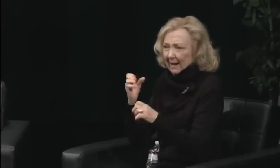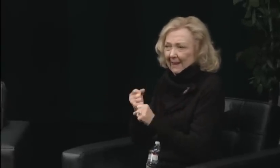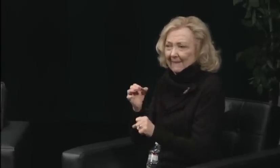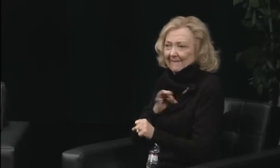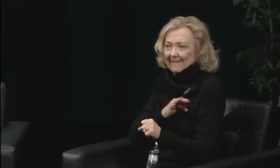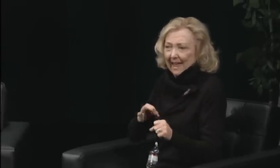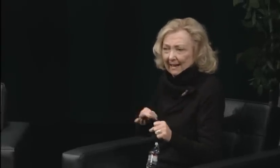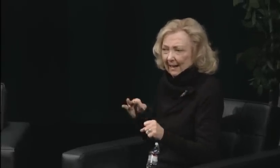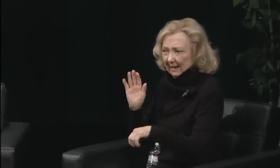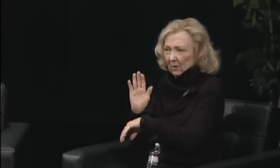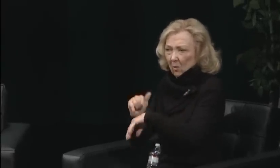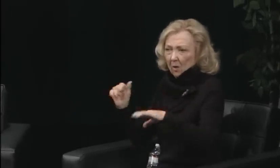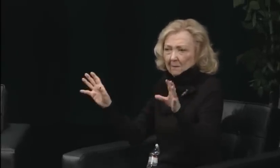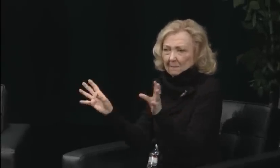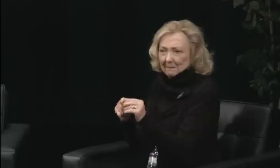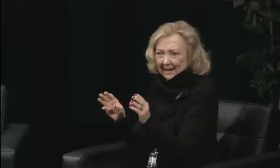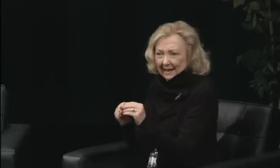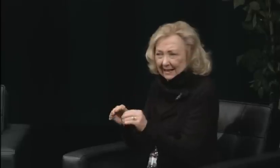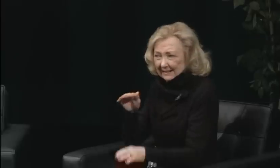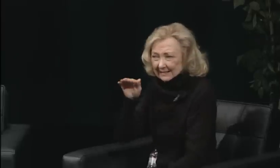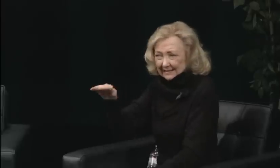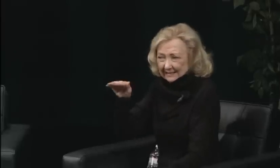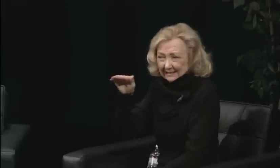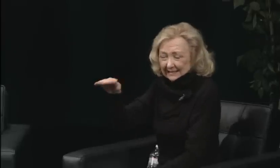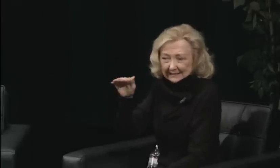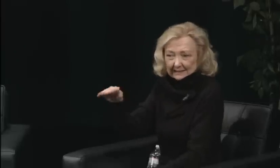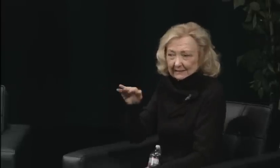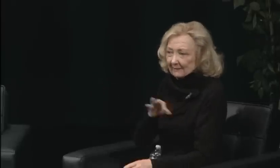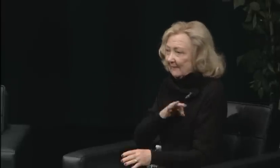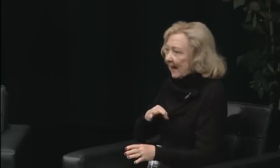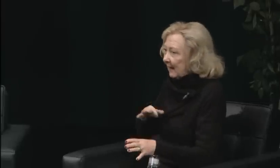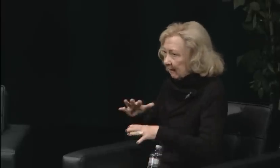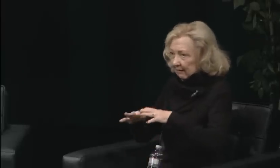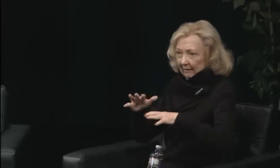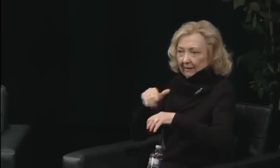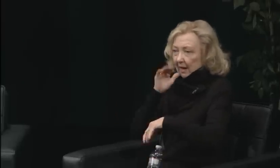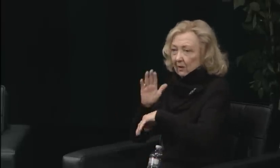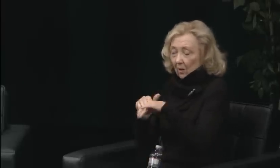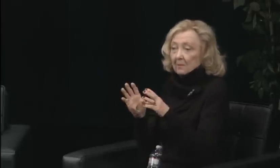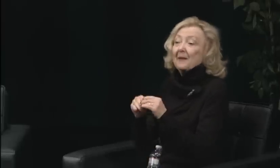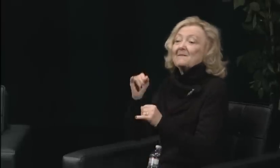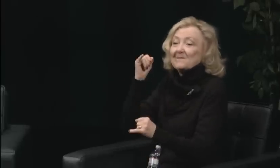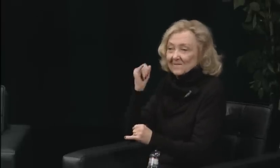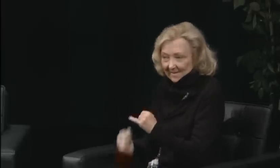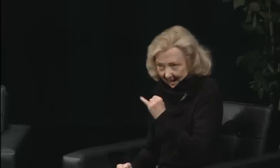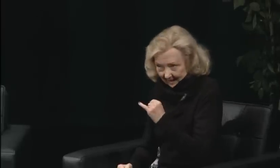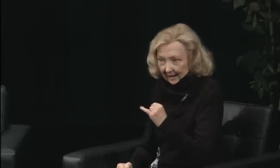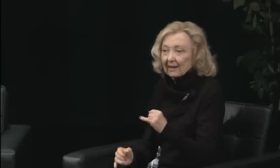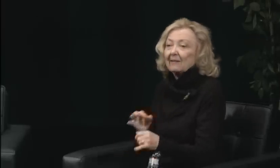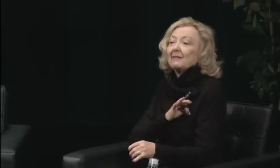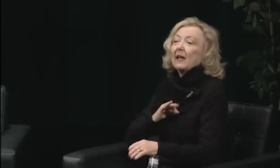and I remember they were talking about the new president and whether the new president would be deaf or hearing.